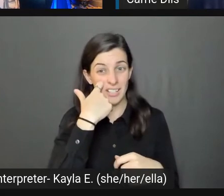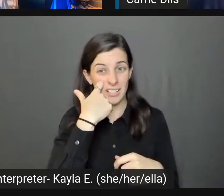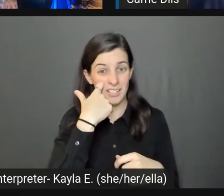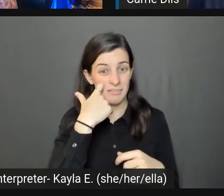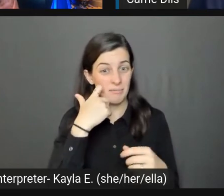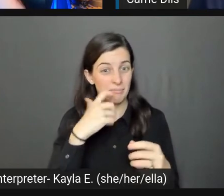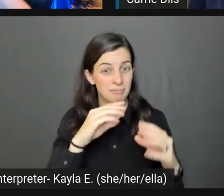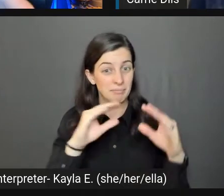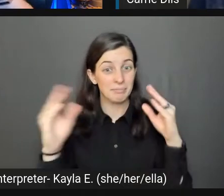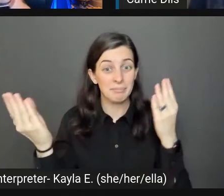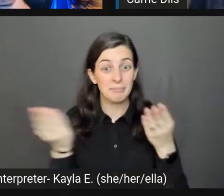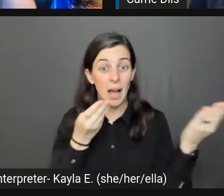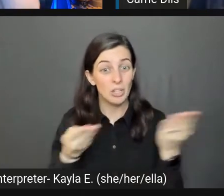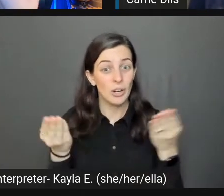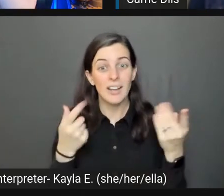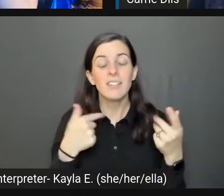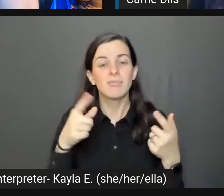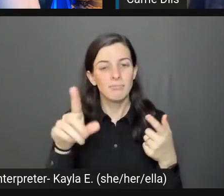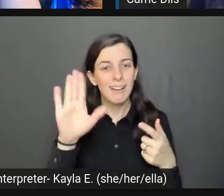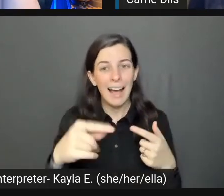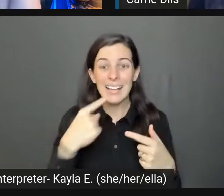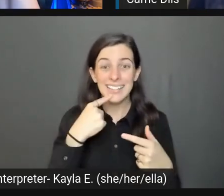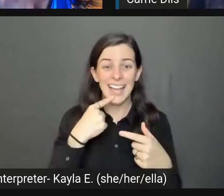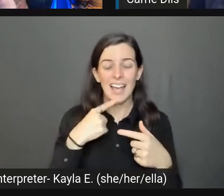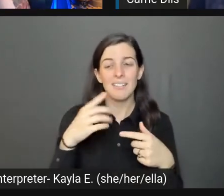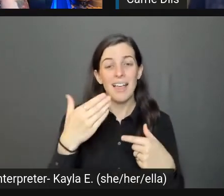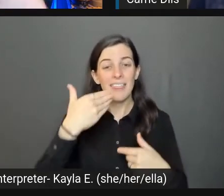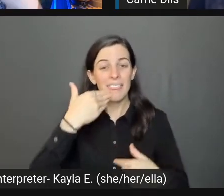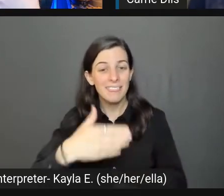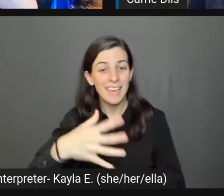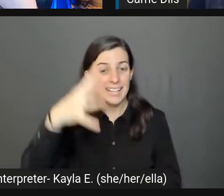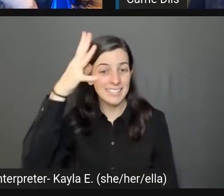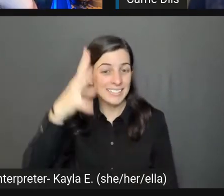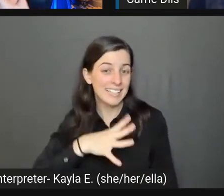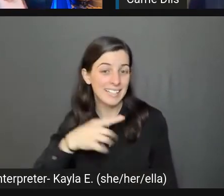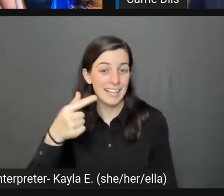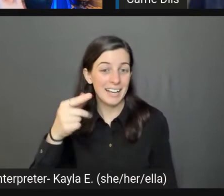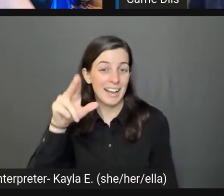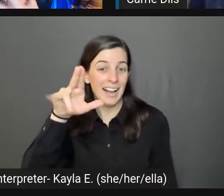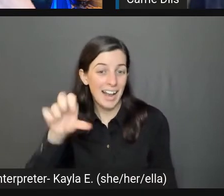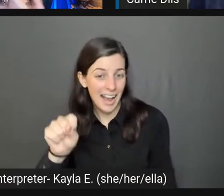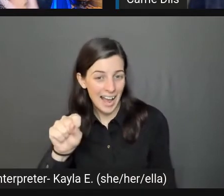I said it during the talk too, and we're all going to do that.